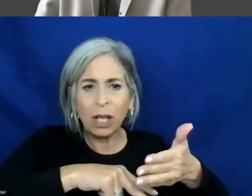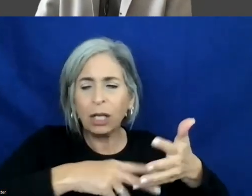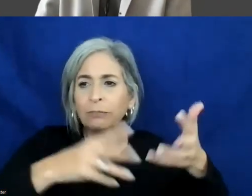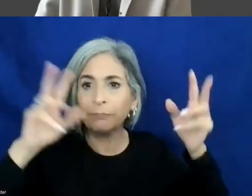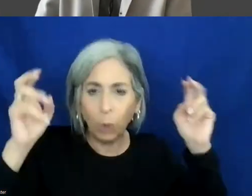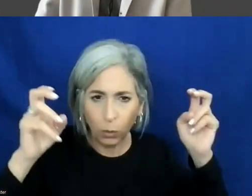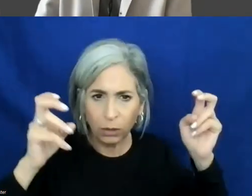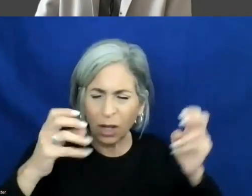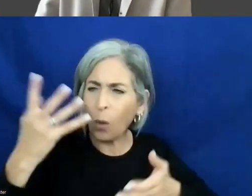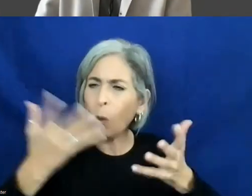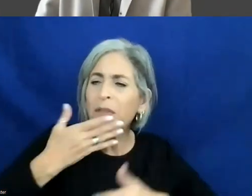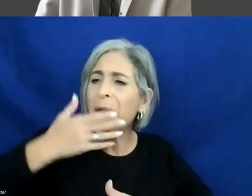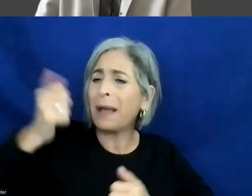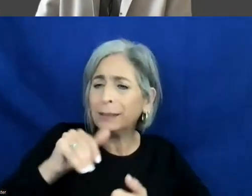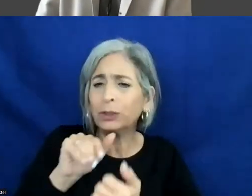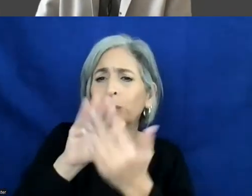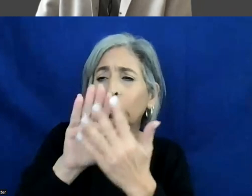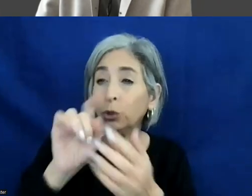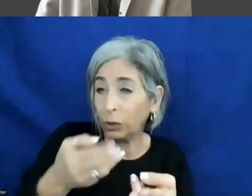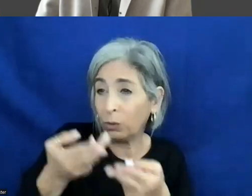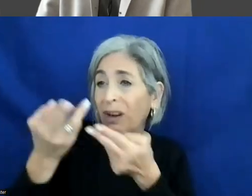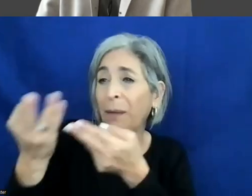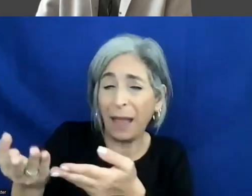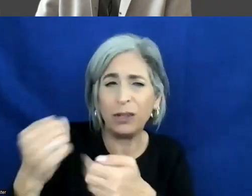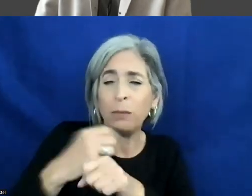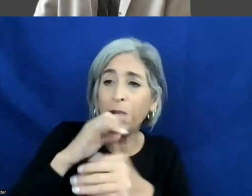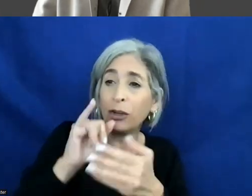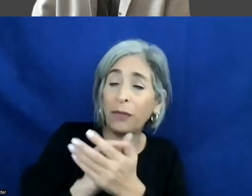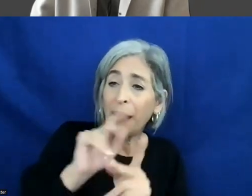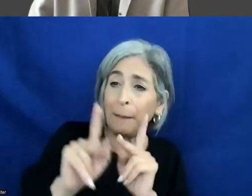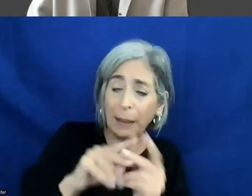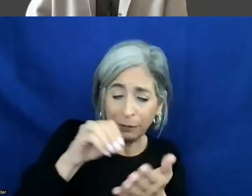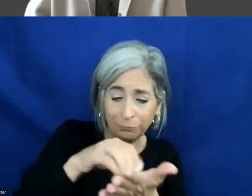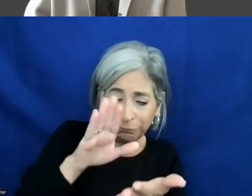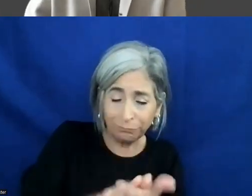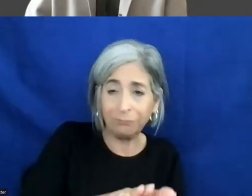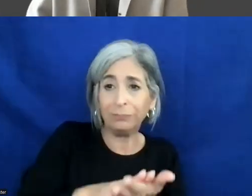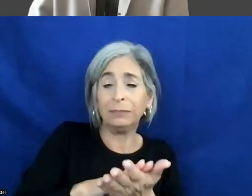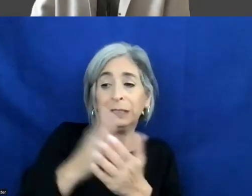of the best approaches you could recommend to make sure that documentation, documentation/information